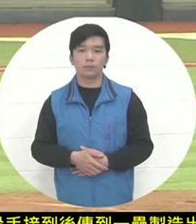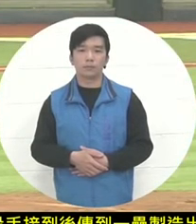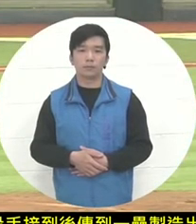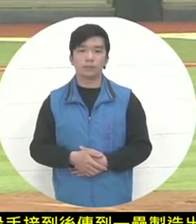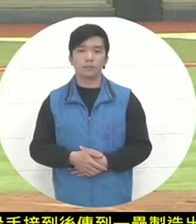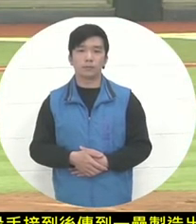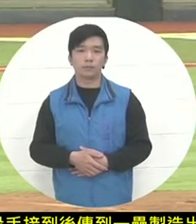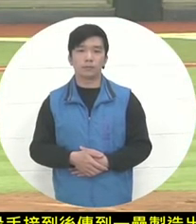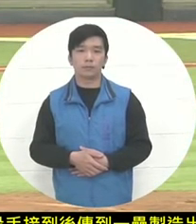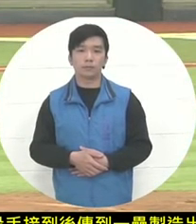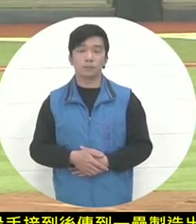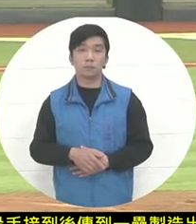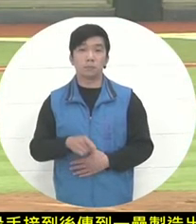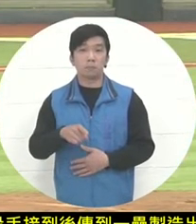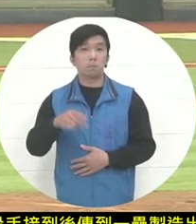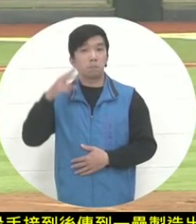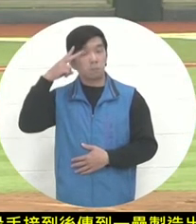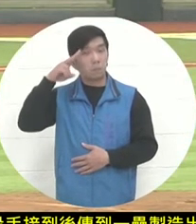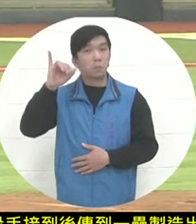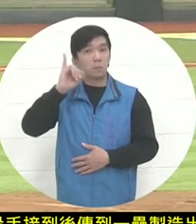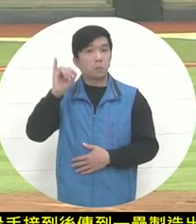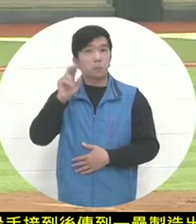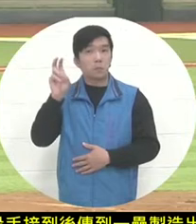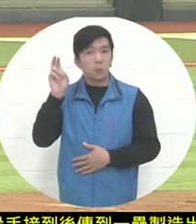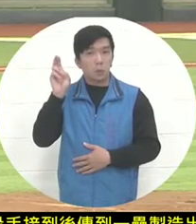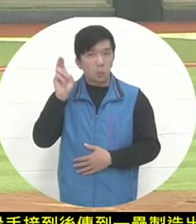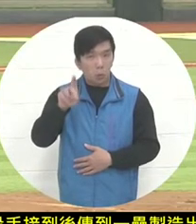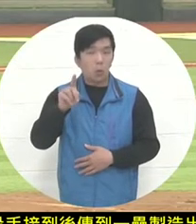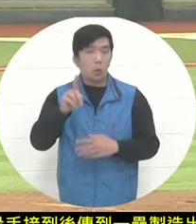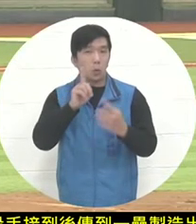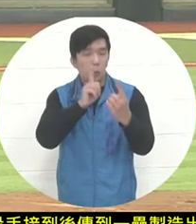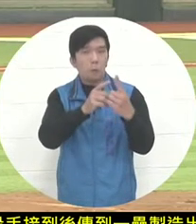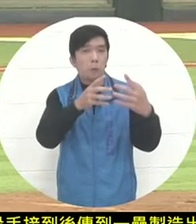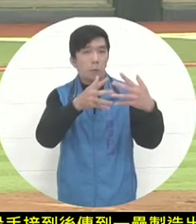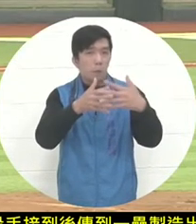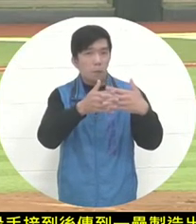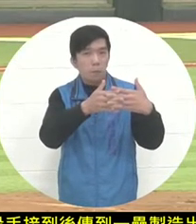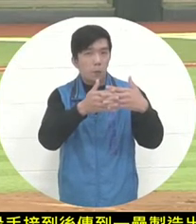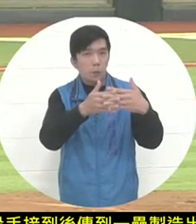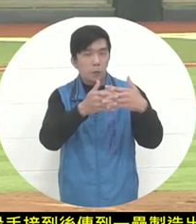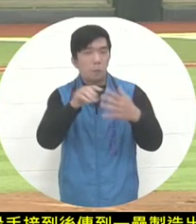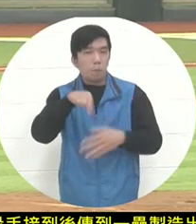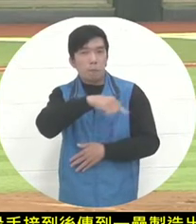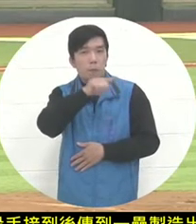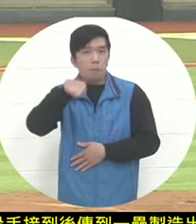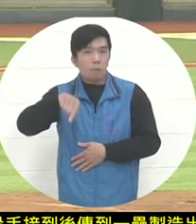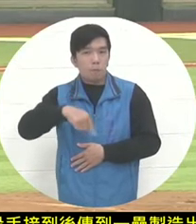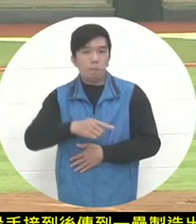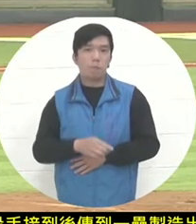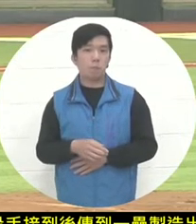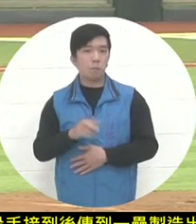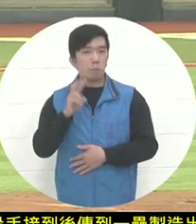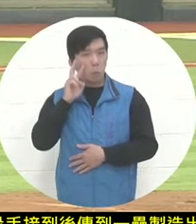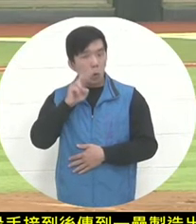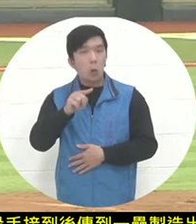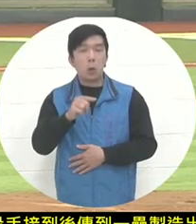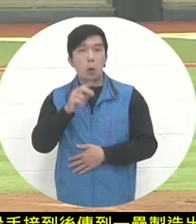caught by the pitcher and passed to first base to create an out . Facing the U.S. team in this inning, Shanghai pitched. Facing the U.S. team's hitters, he was actually able to get strikes with a pretty good